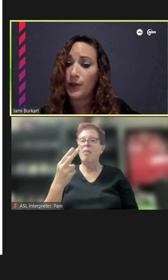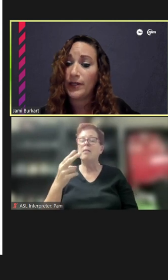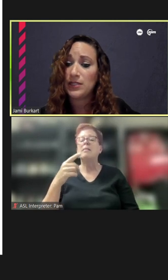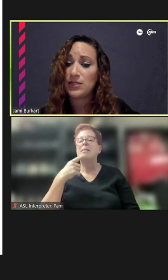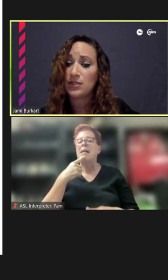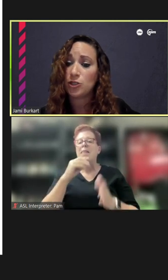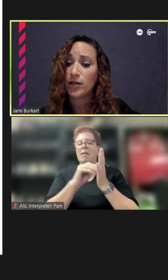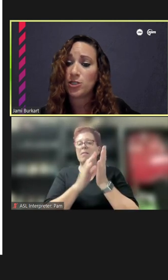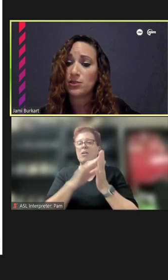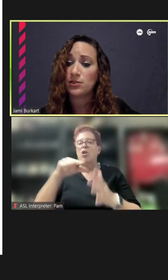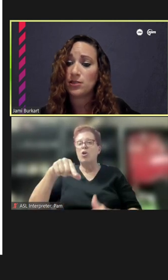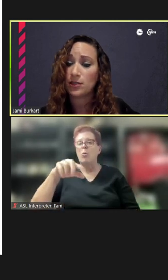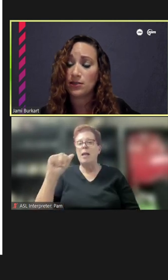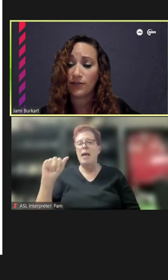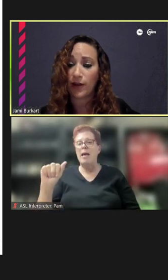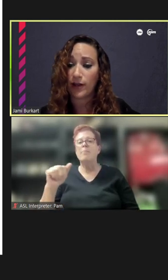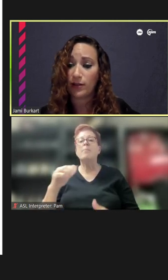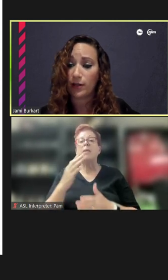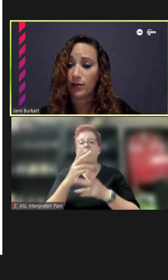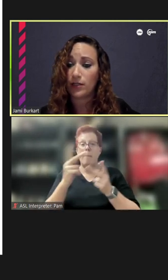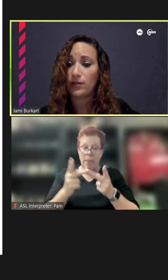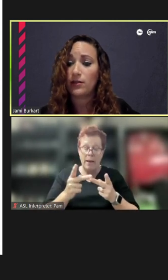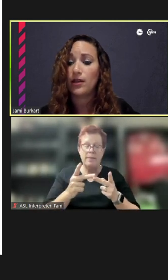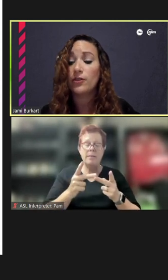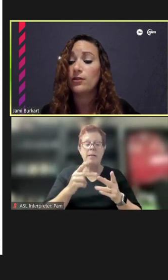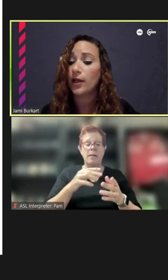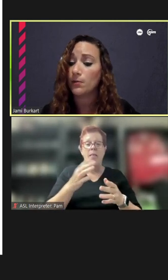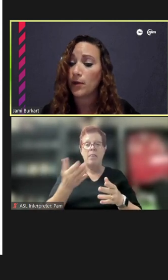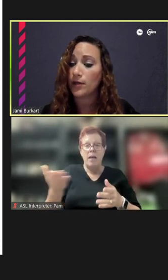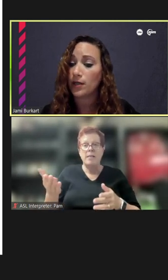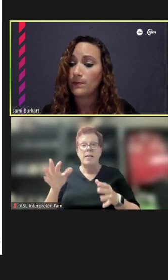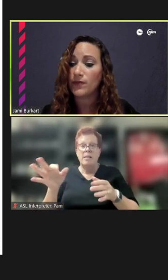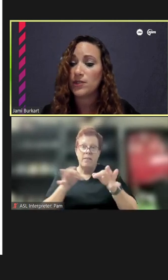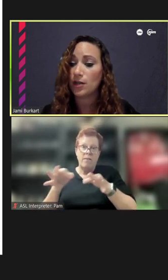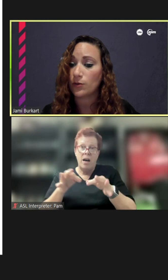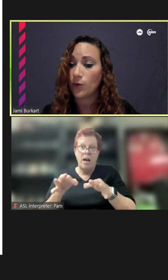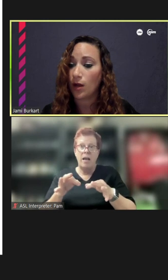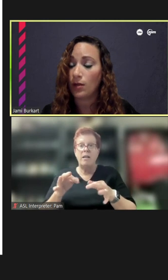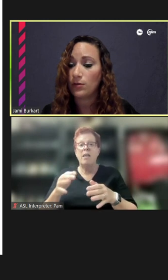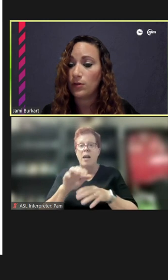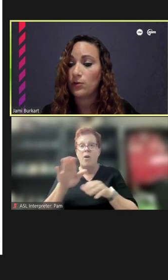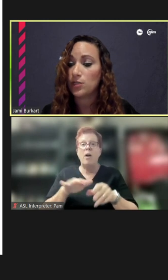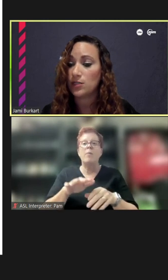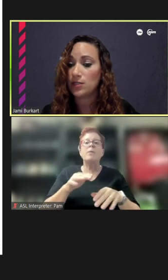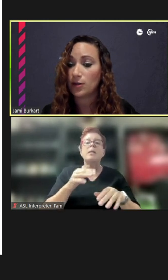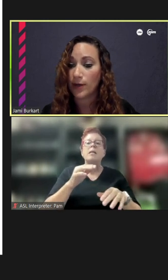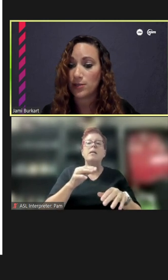"Places and attractions that define the area the Night Market, San Juan which is a